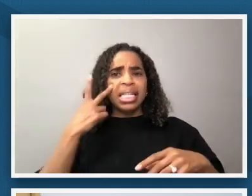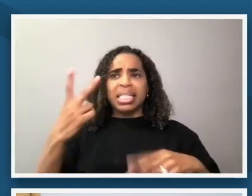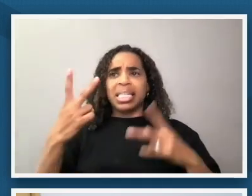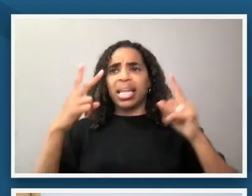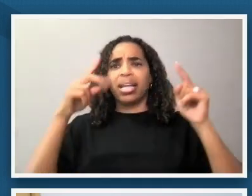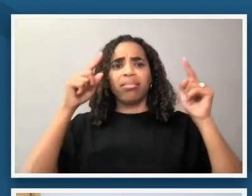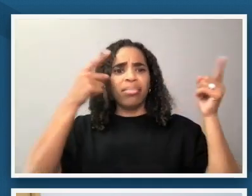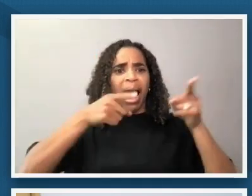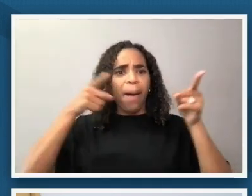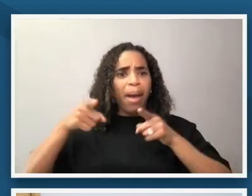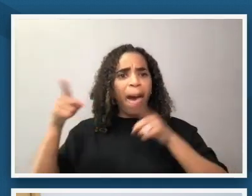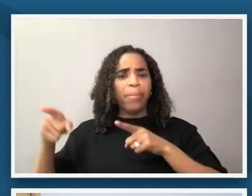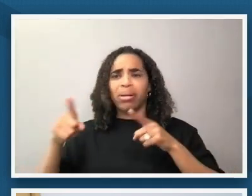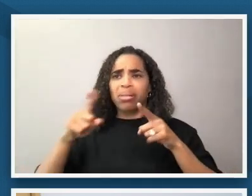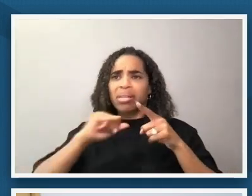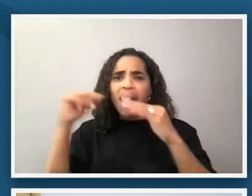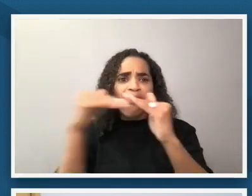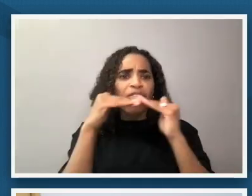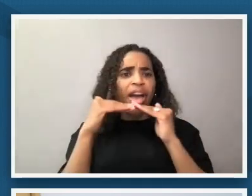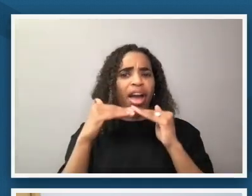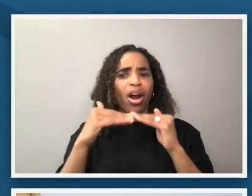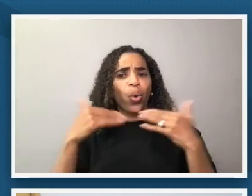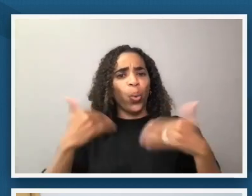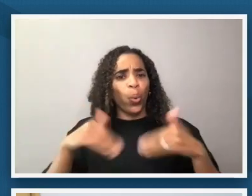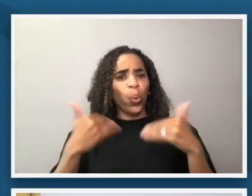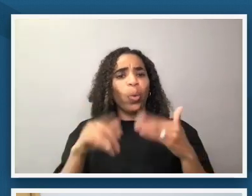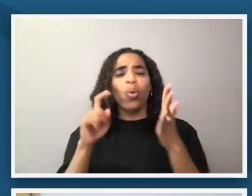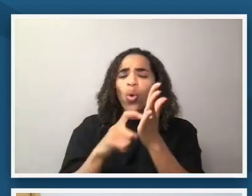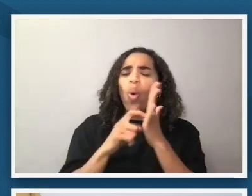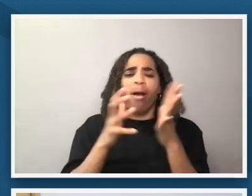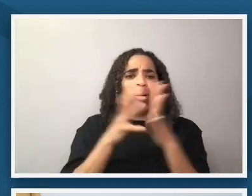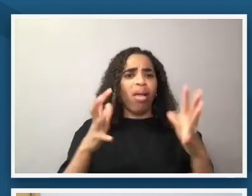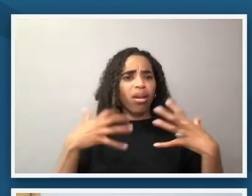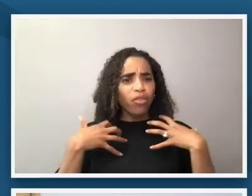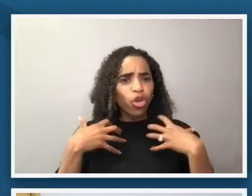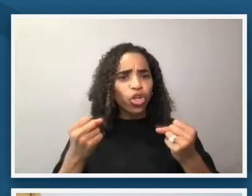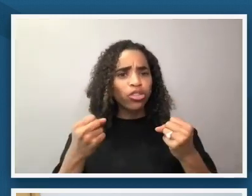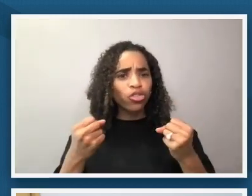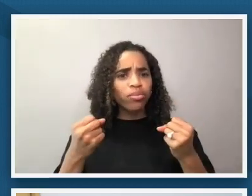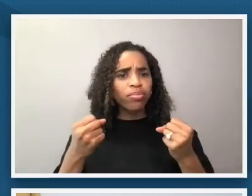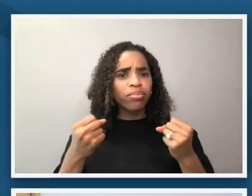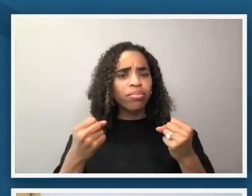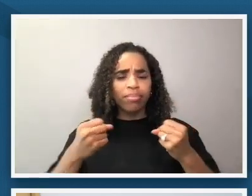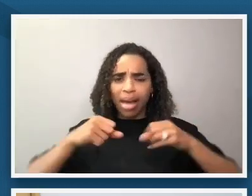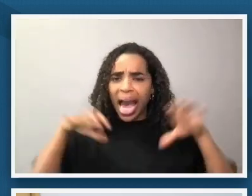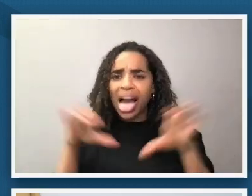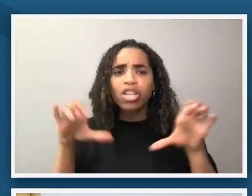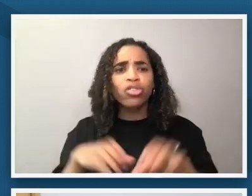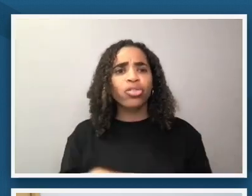demonstration of courage and action